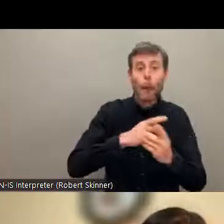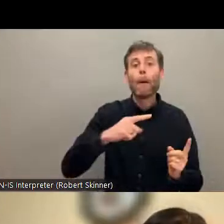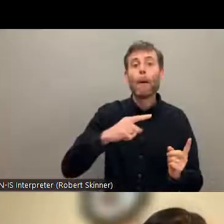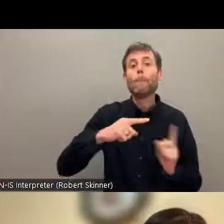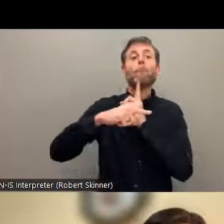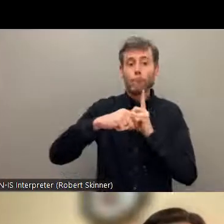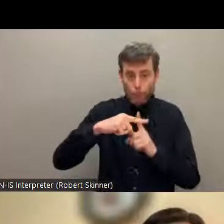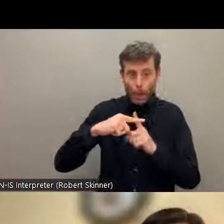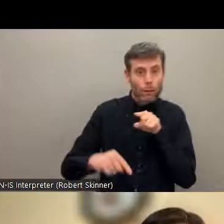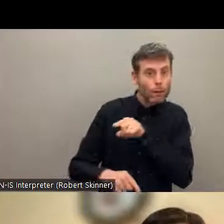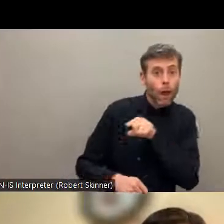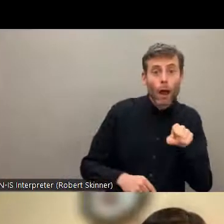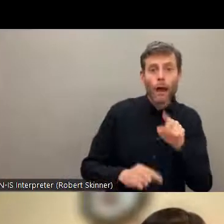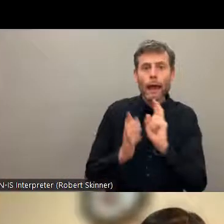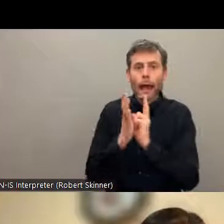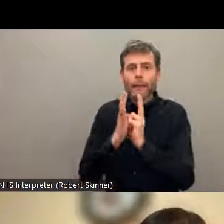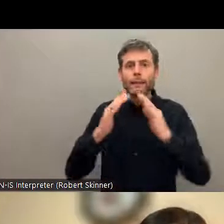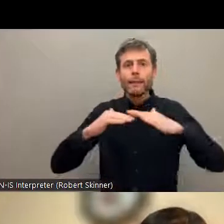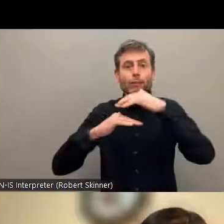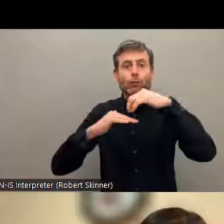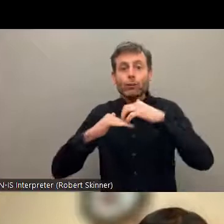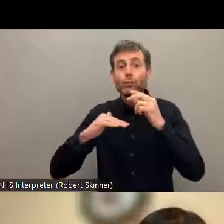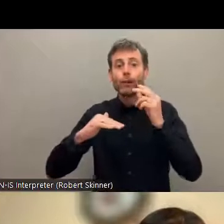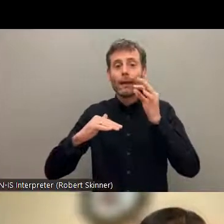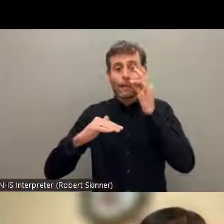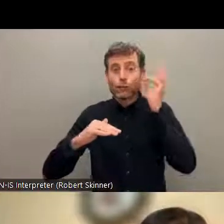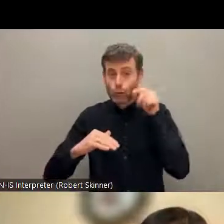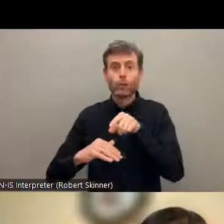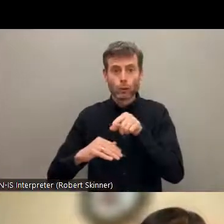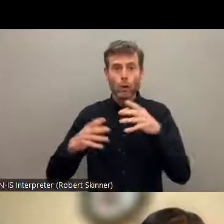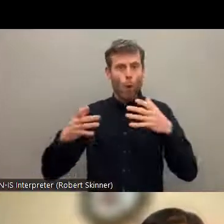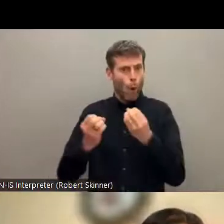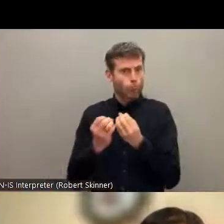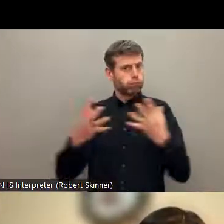identities further mix a compounded form of discrimination at several